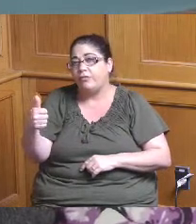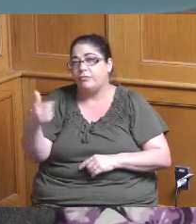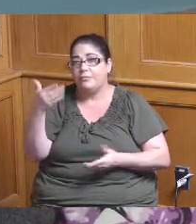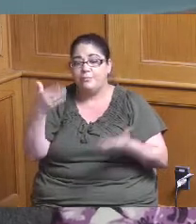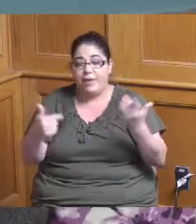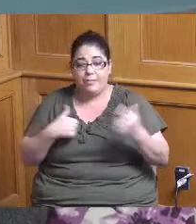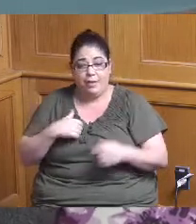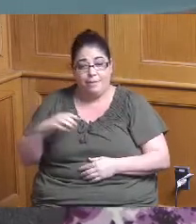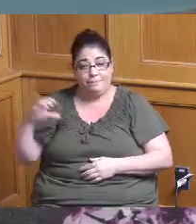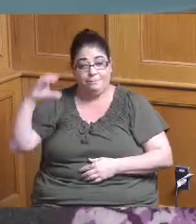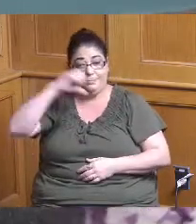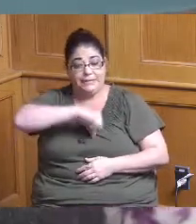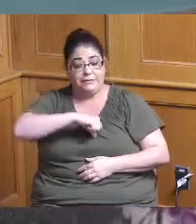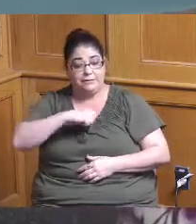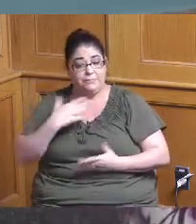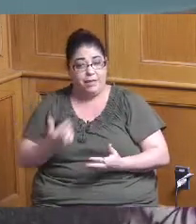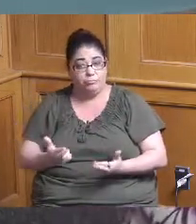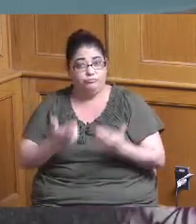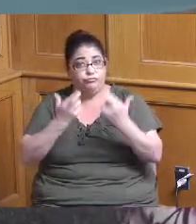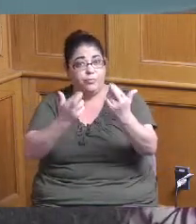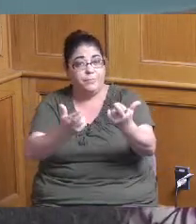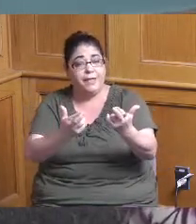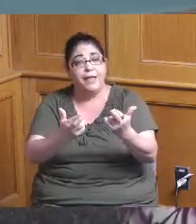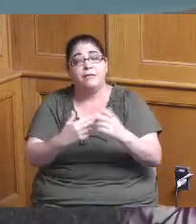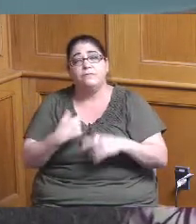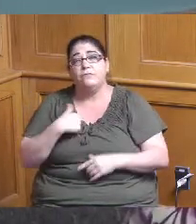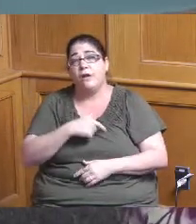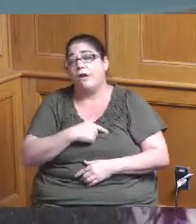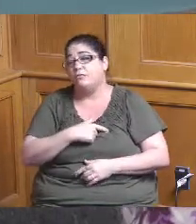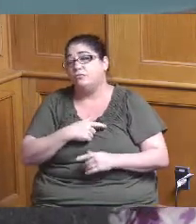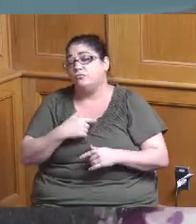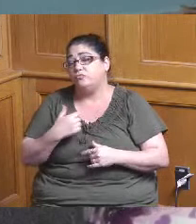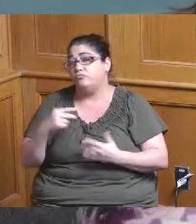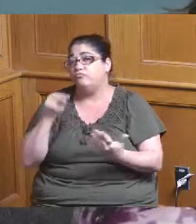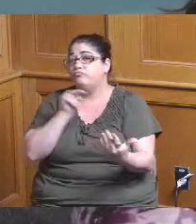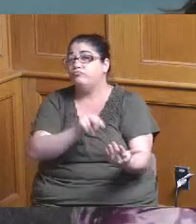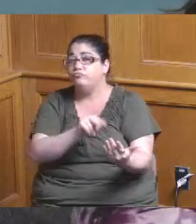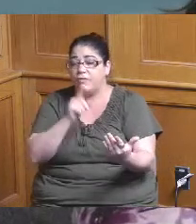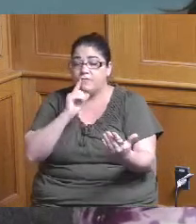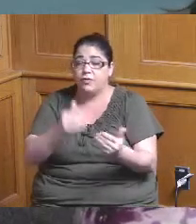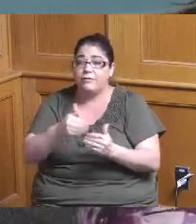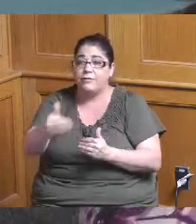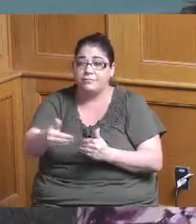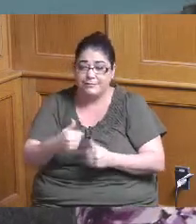you might want to recommend and suggest for us to look at as we go into the as we're now looking at